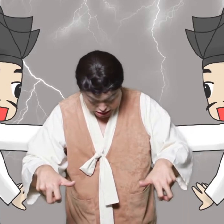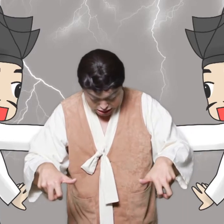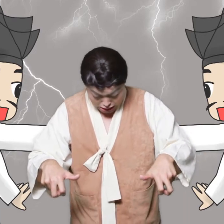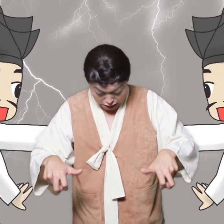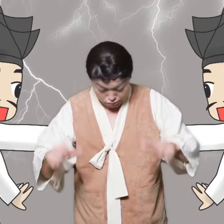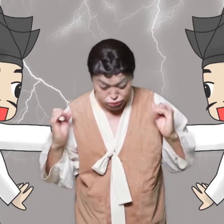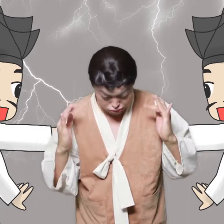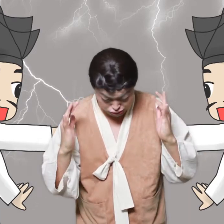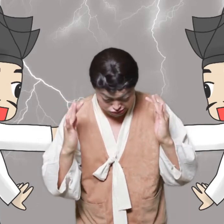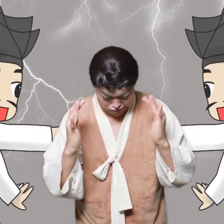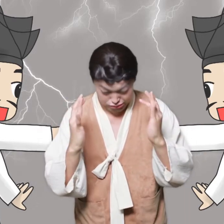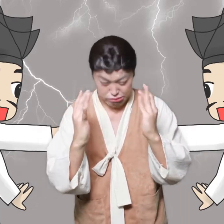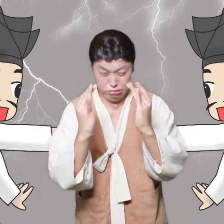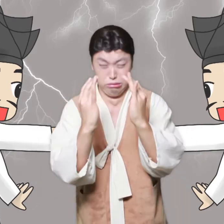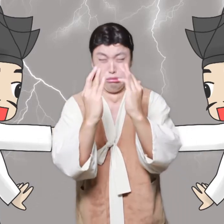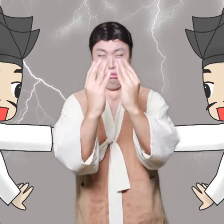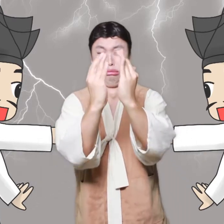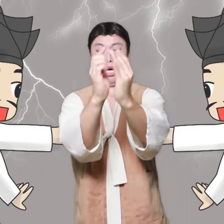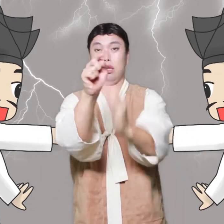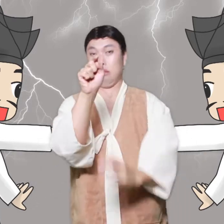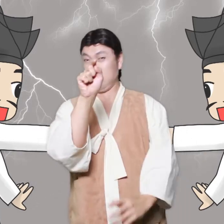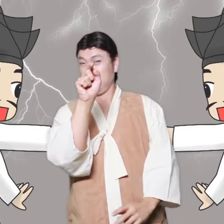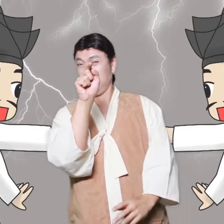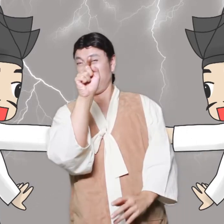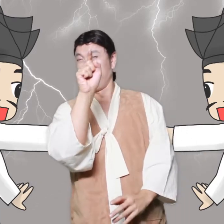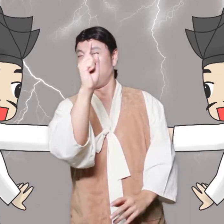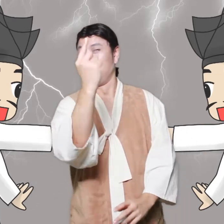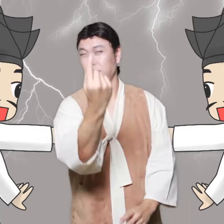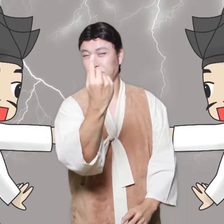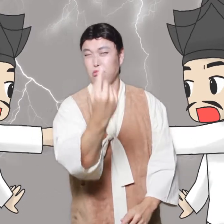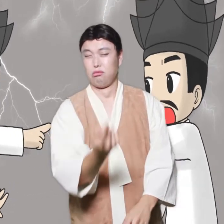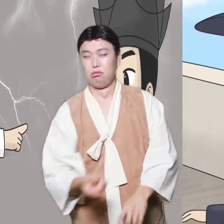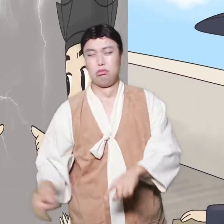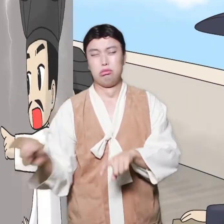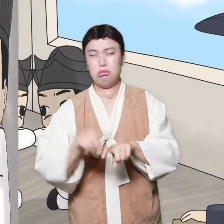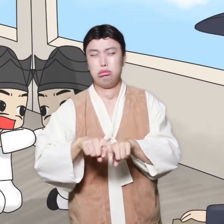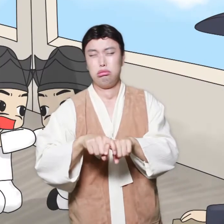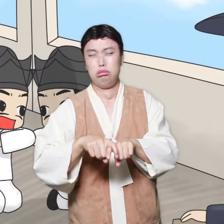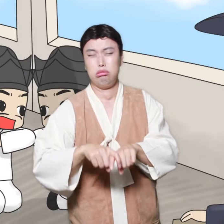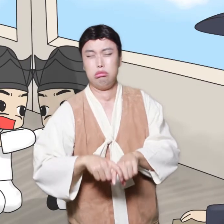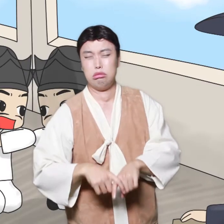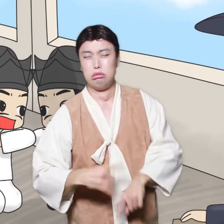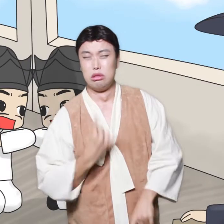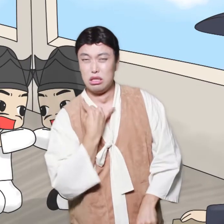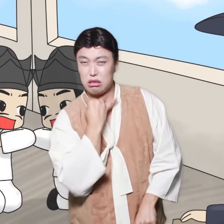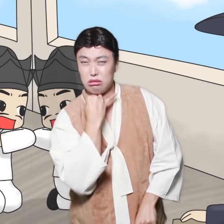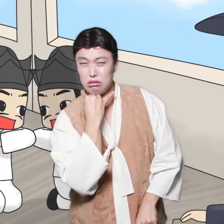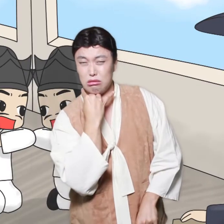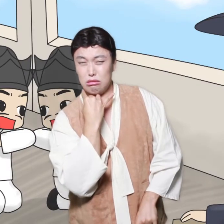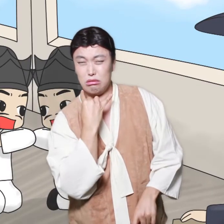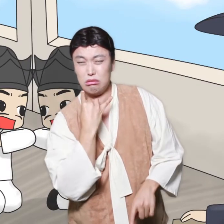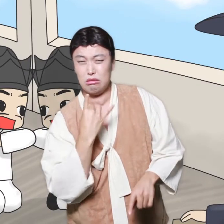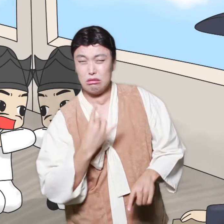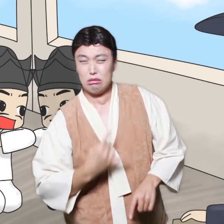I am confused about who is real among the two strongholds. People went to Sato.